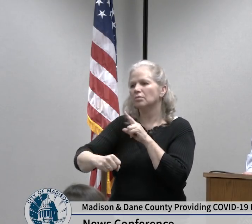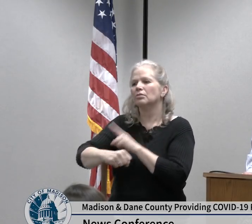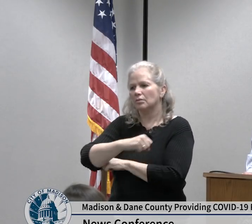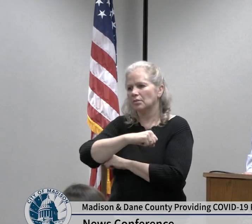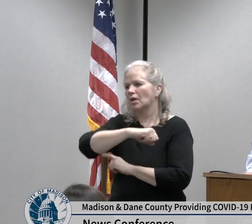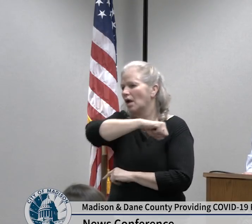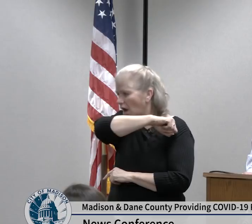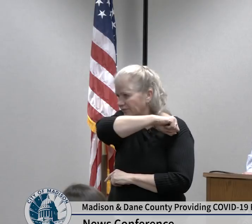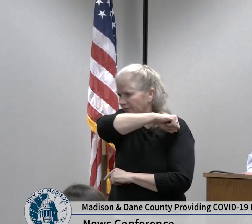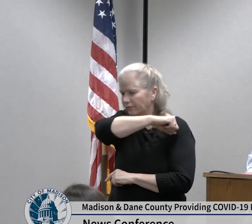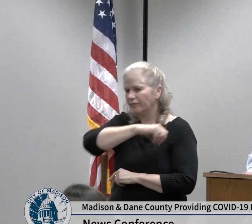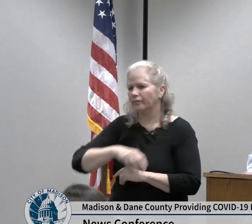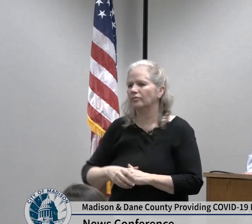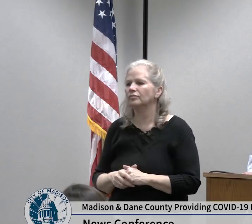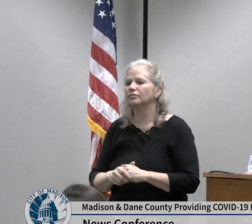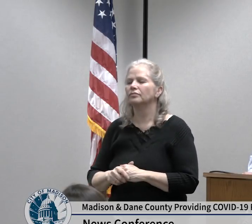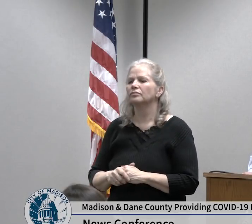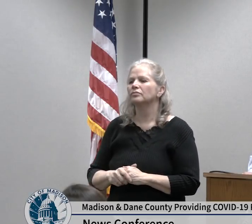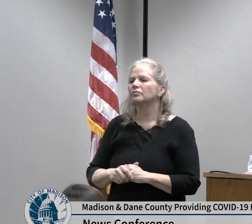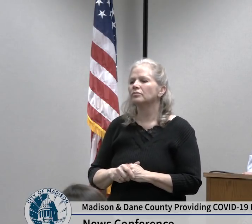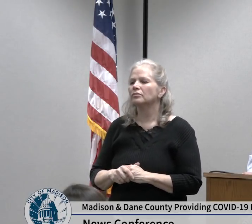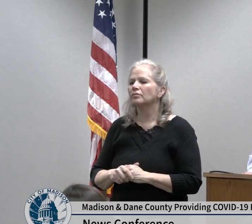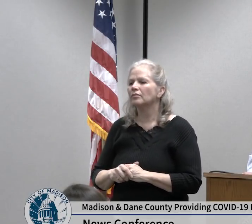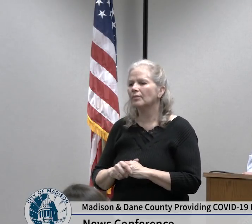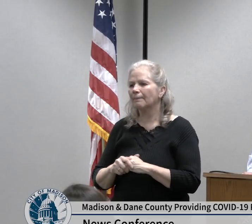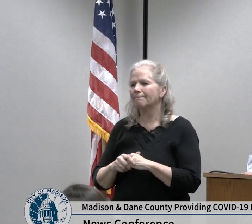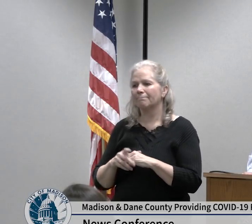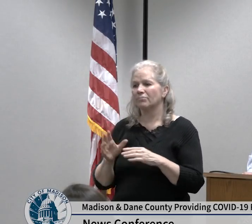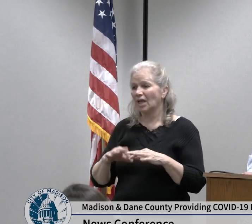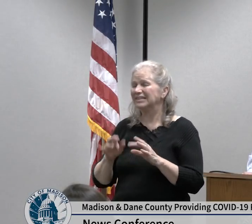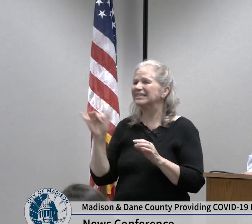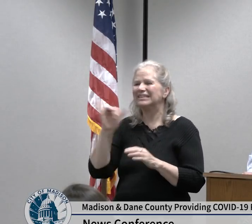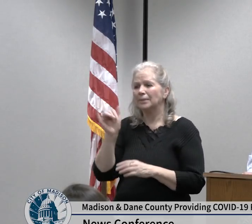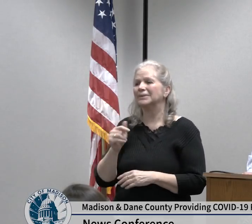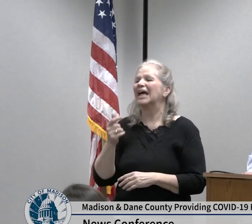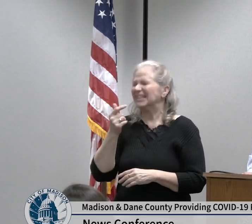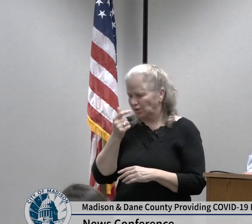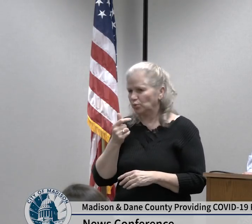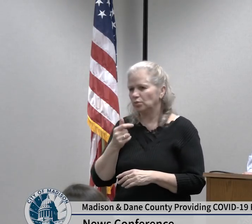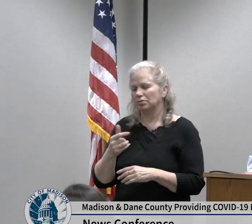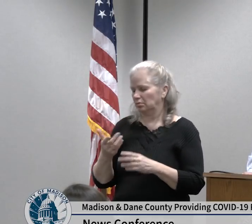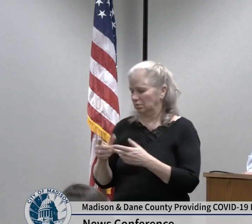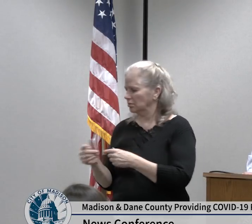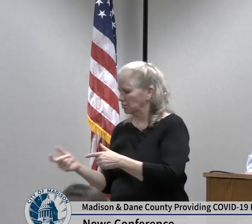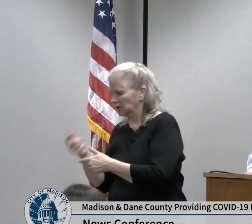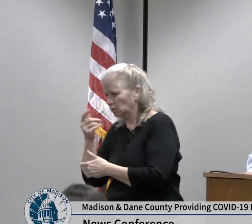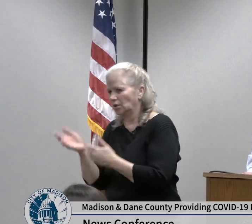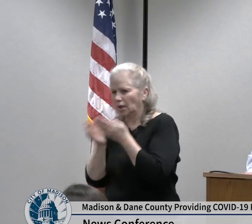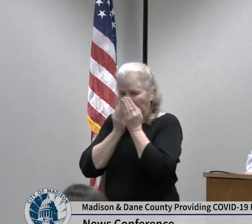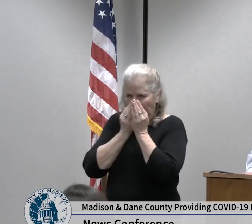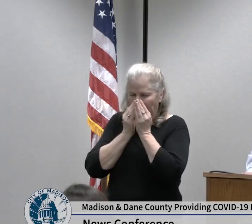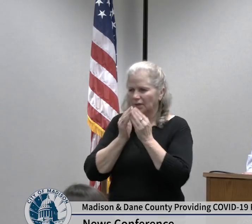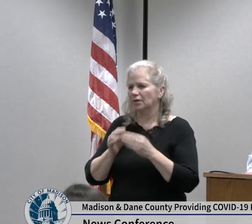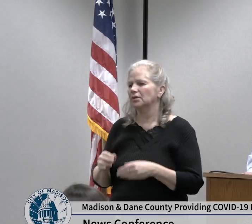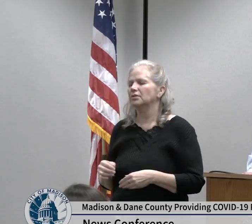and use a tissue if you sneeze is probably the the second best thing the